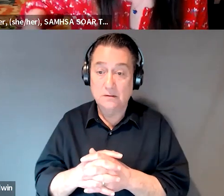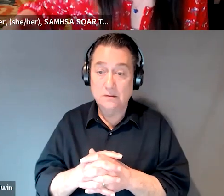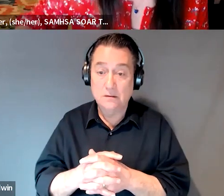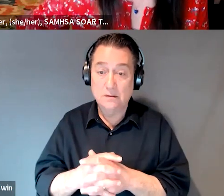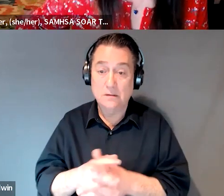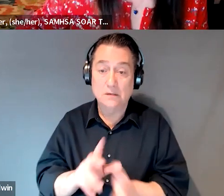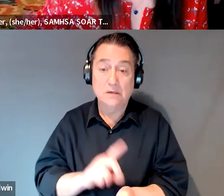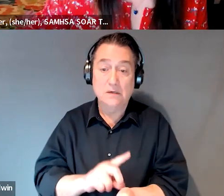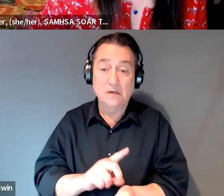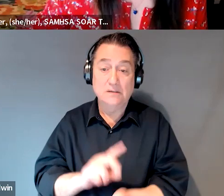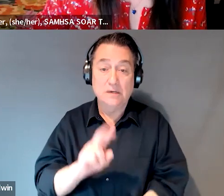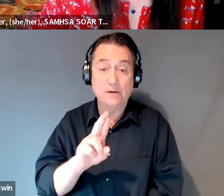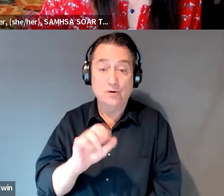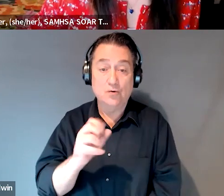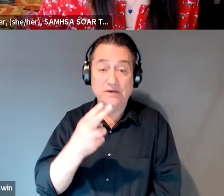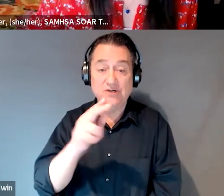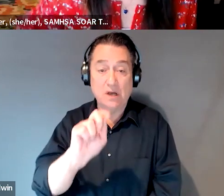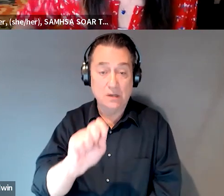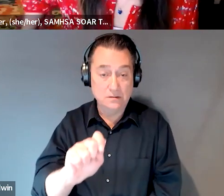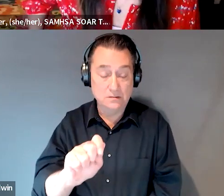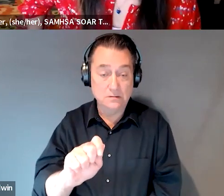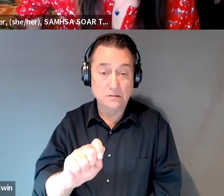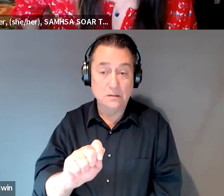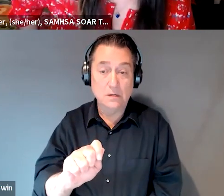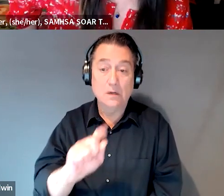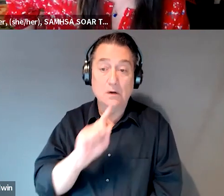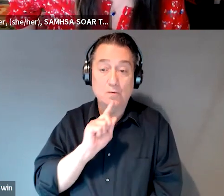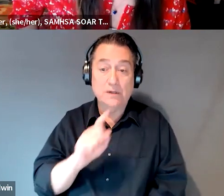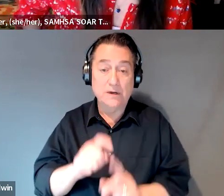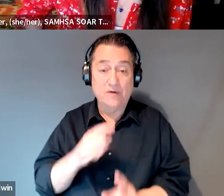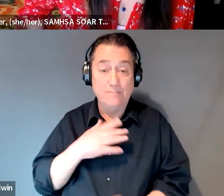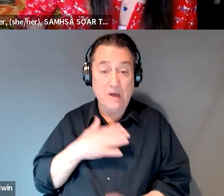So I guess from my end, again, it really, really helps especially working with Traci